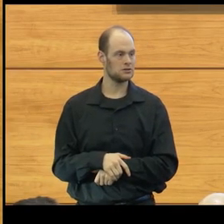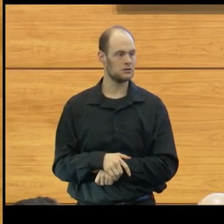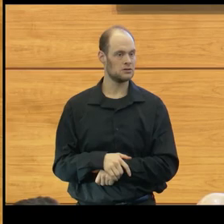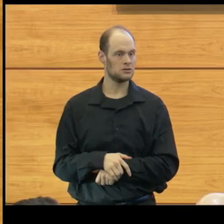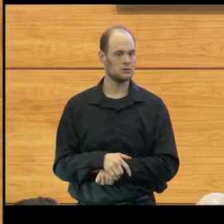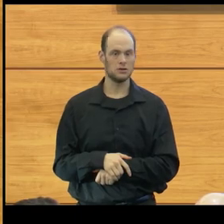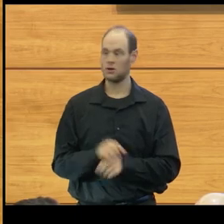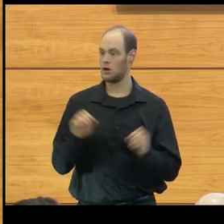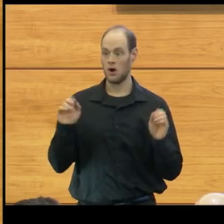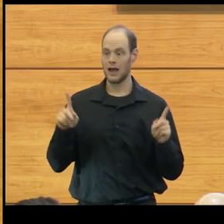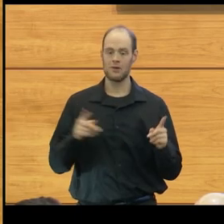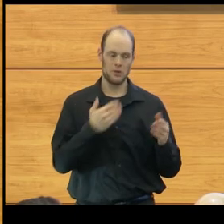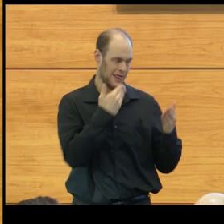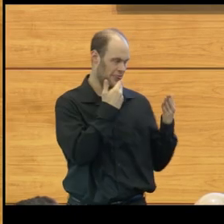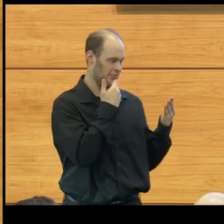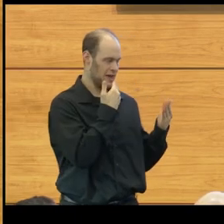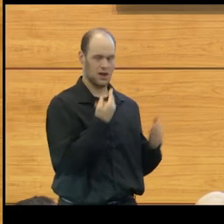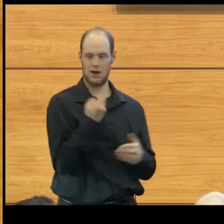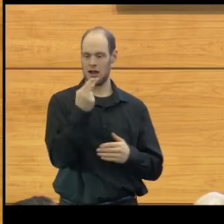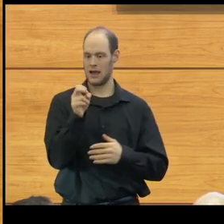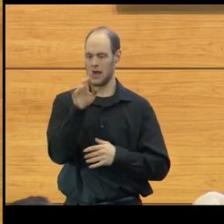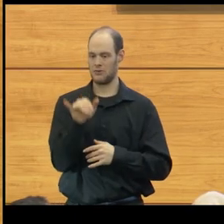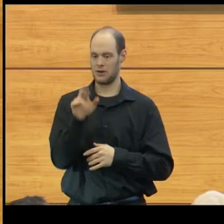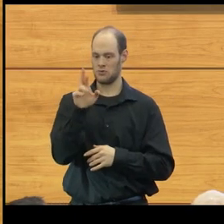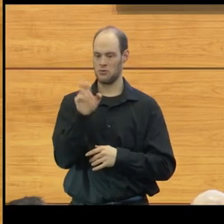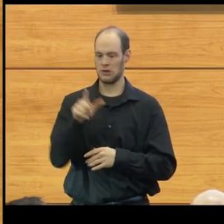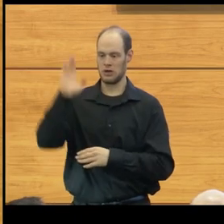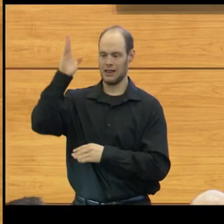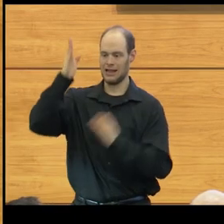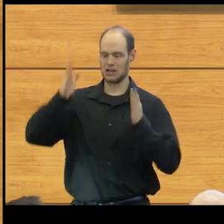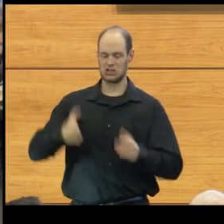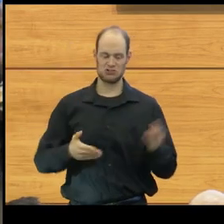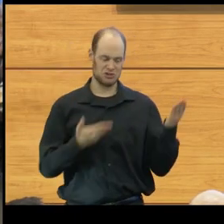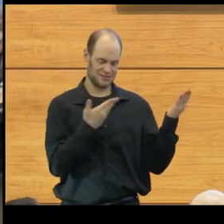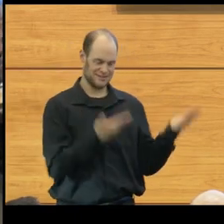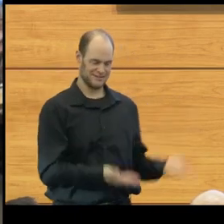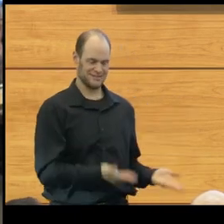Great, well, let's thank our Henry Russell Lecturer once again, Dr. Muraszko.